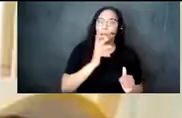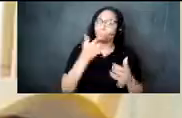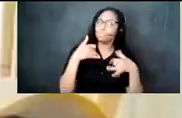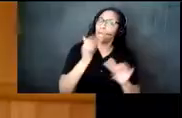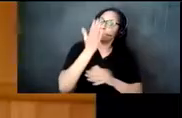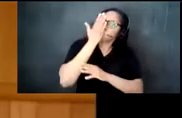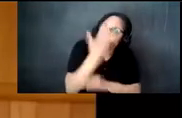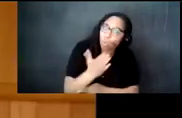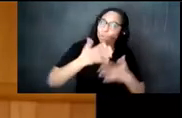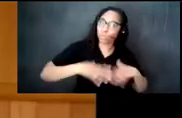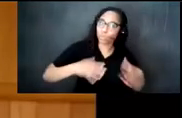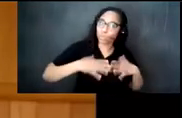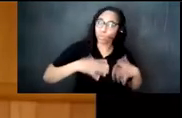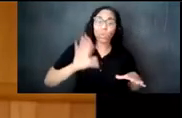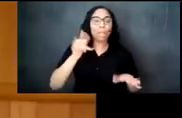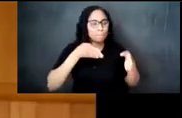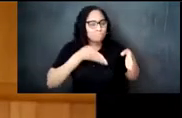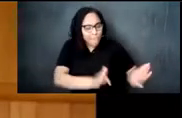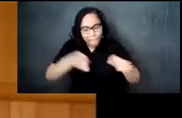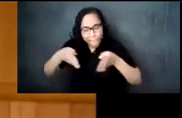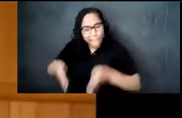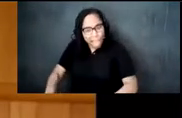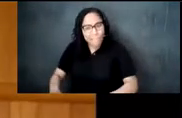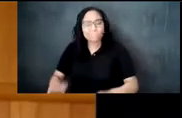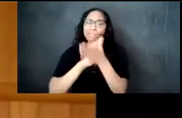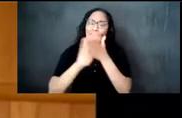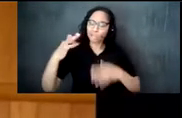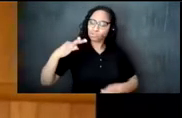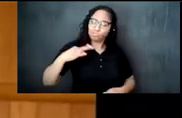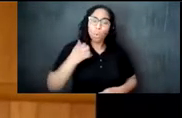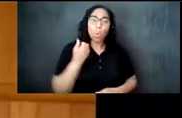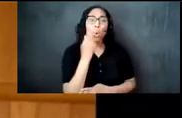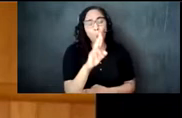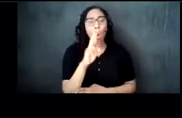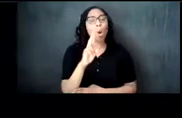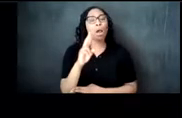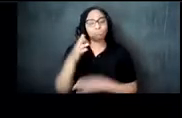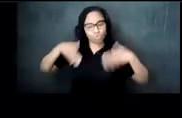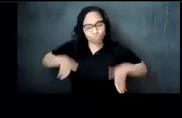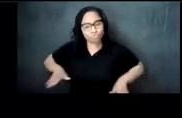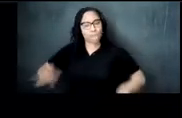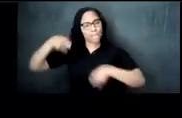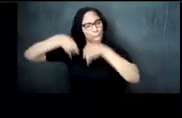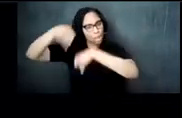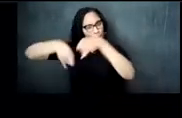from a dressy pair of pants and a nice shirt to a dress and heels feel free to express your style